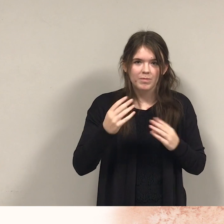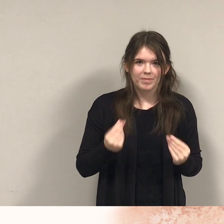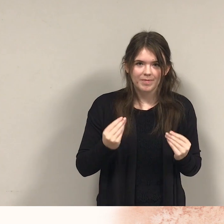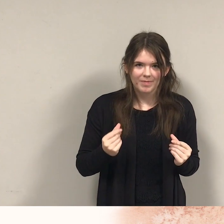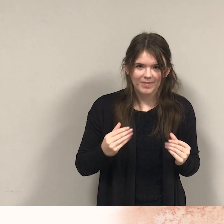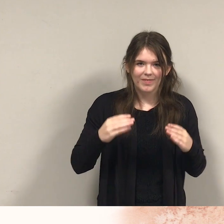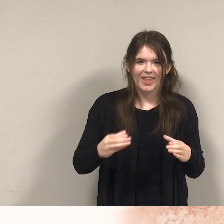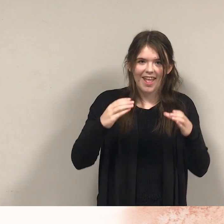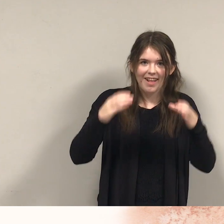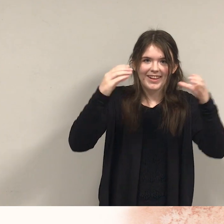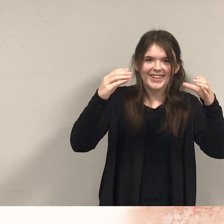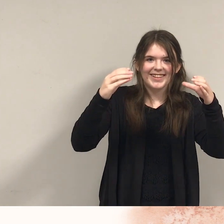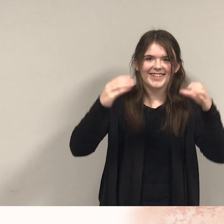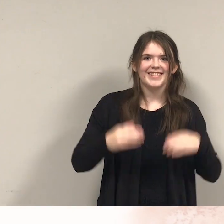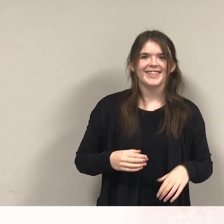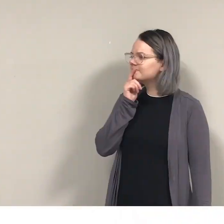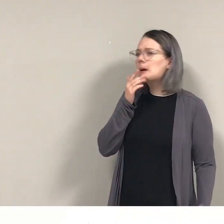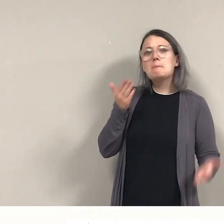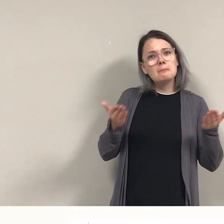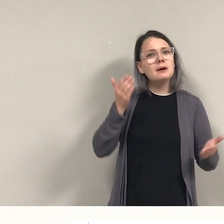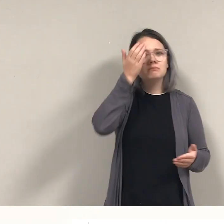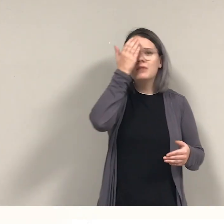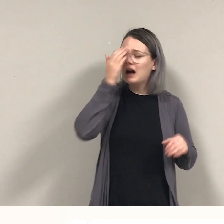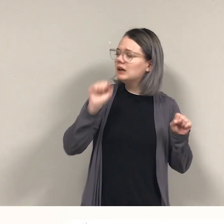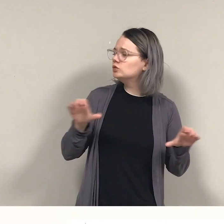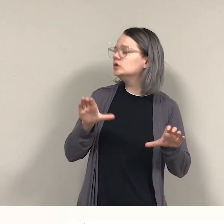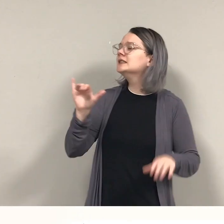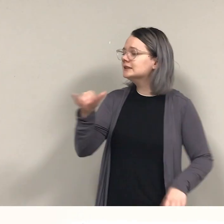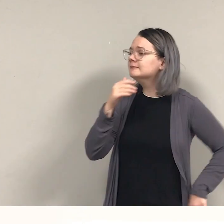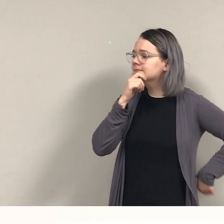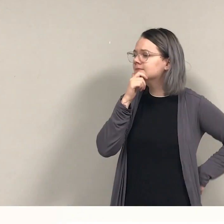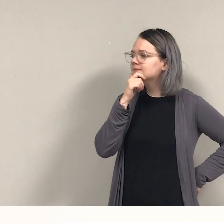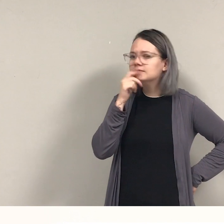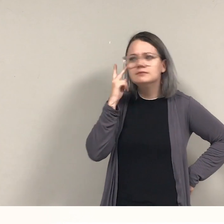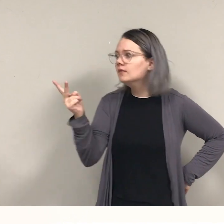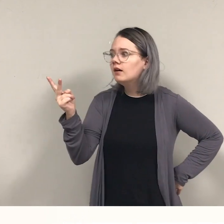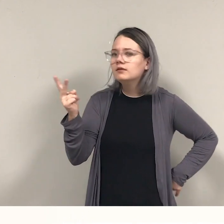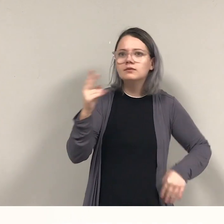Maybe Pirate could do that — But waves roll in — knock castles flat.